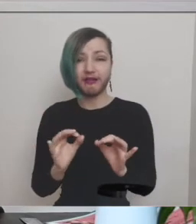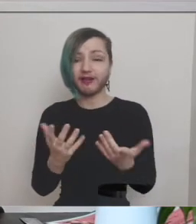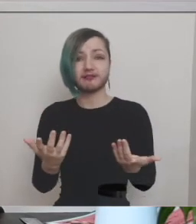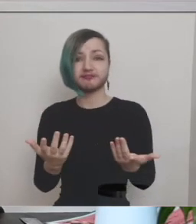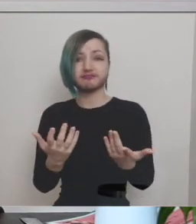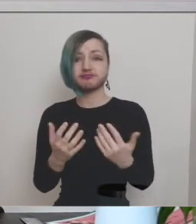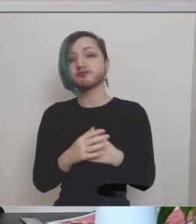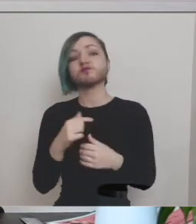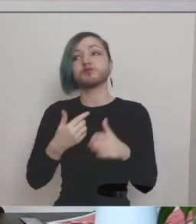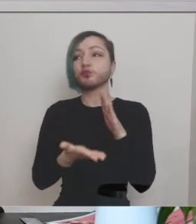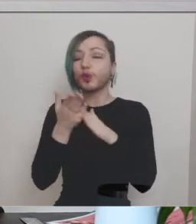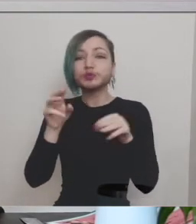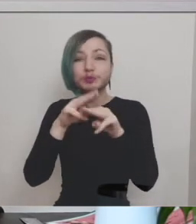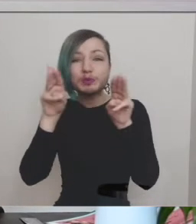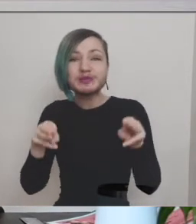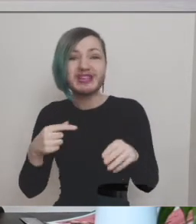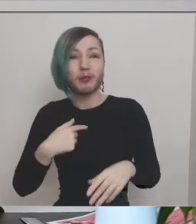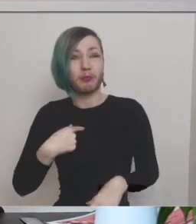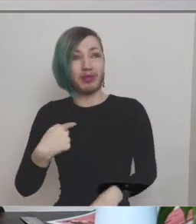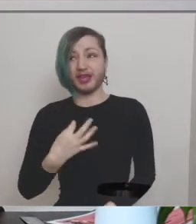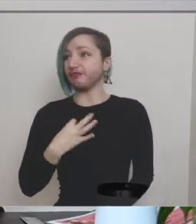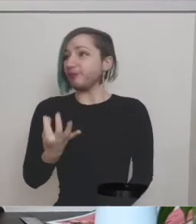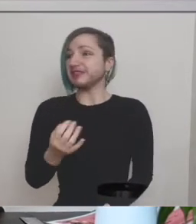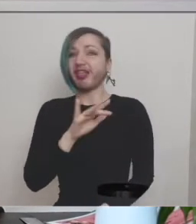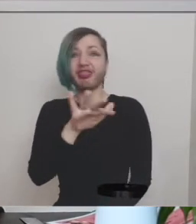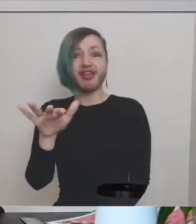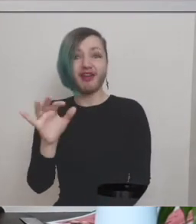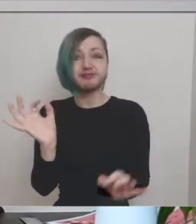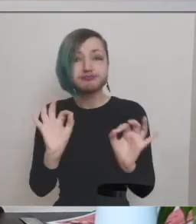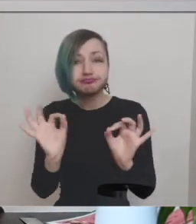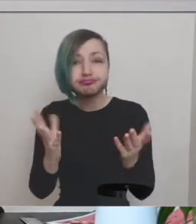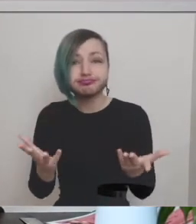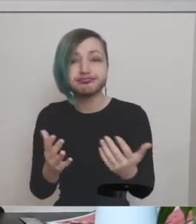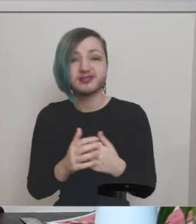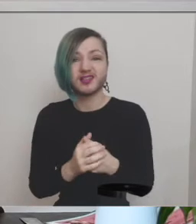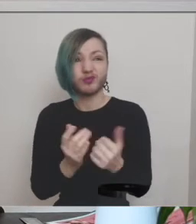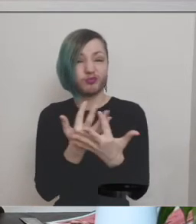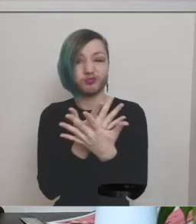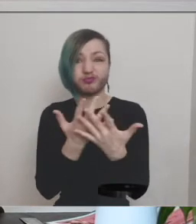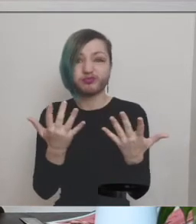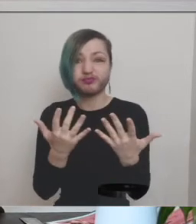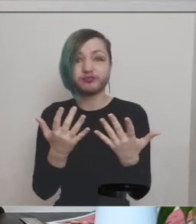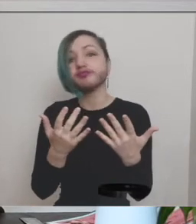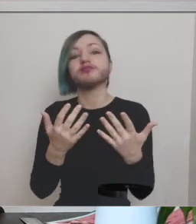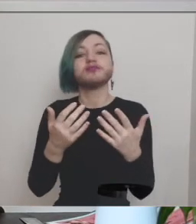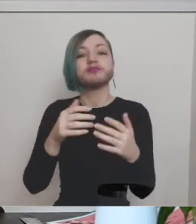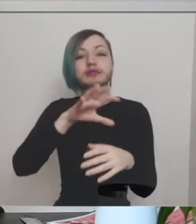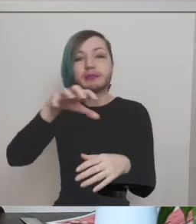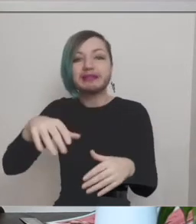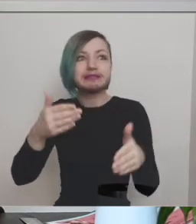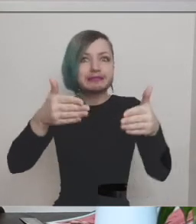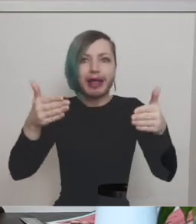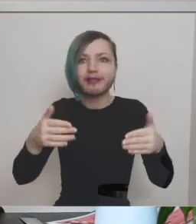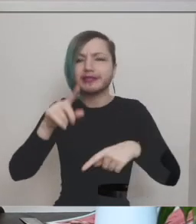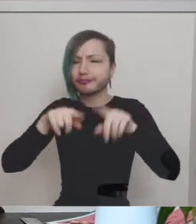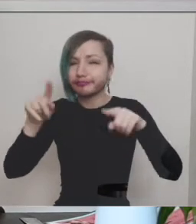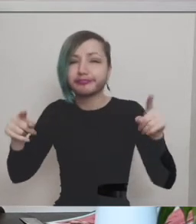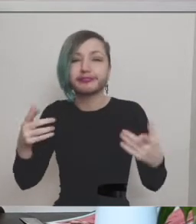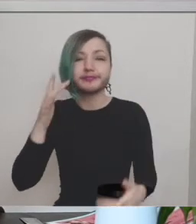went to museums and galleries and basically lots of spaces so um yeah I started creating this work